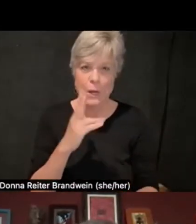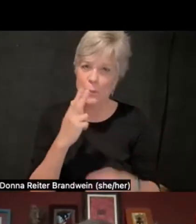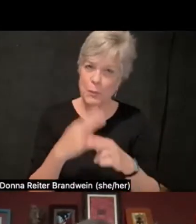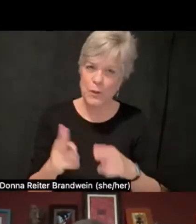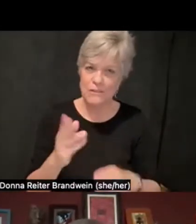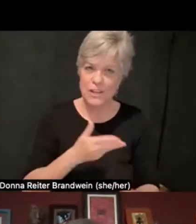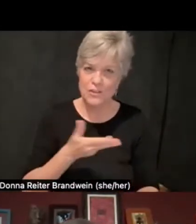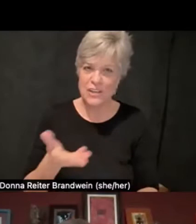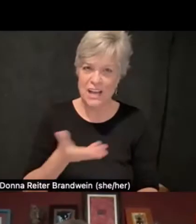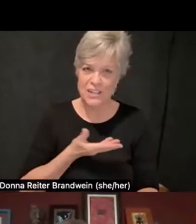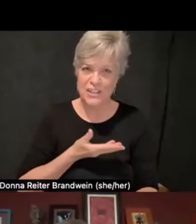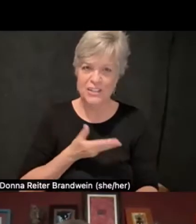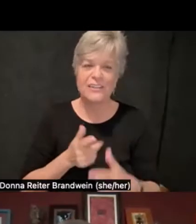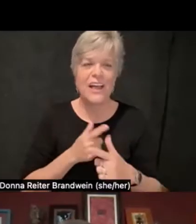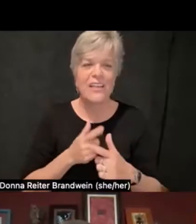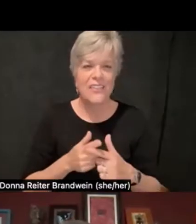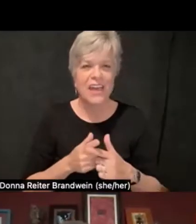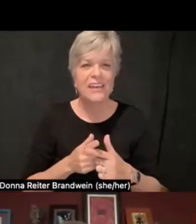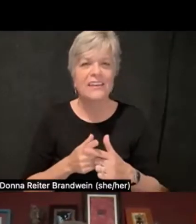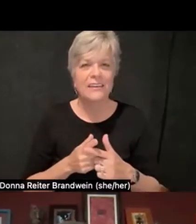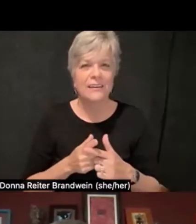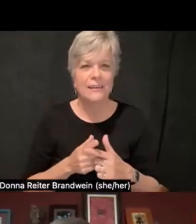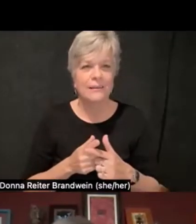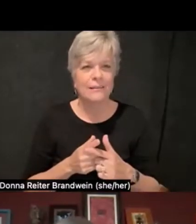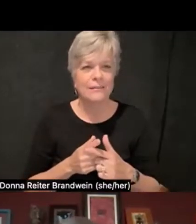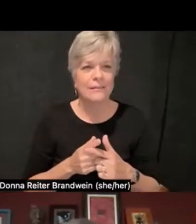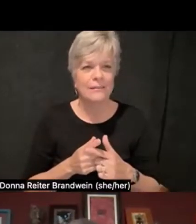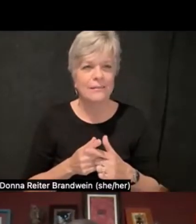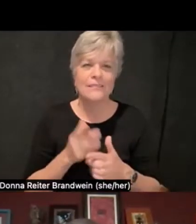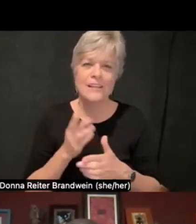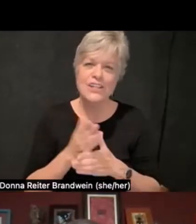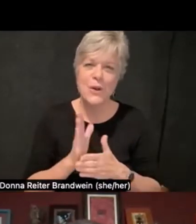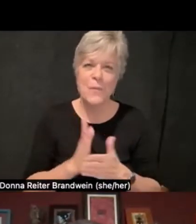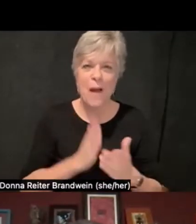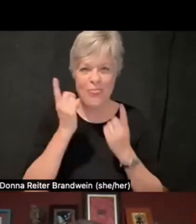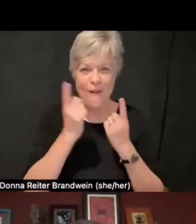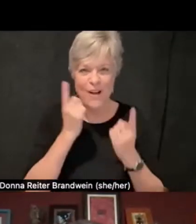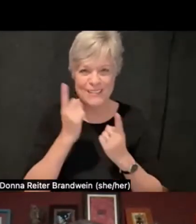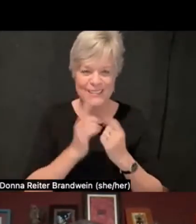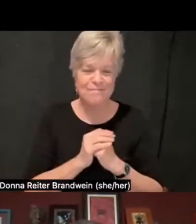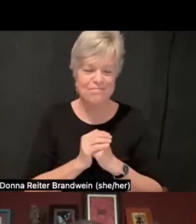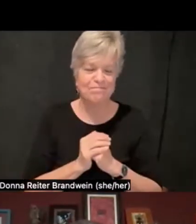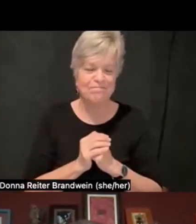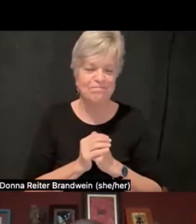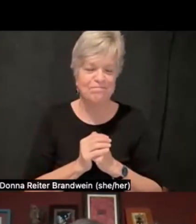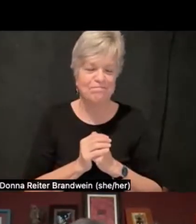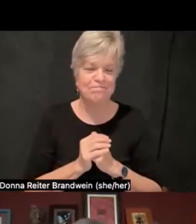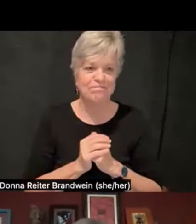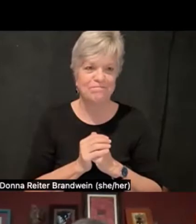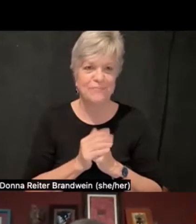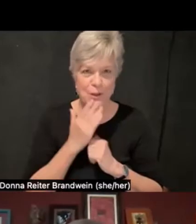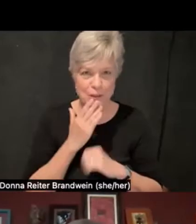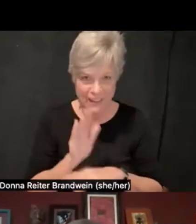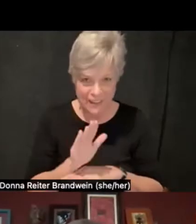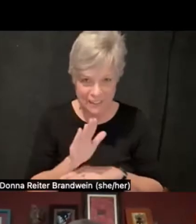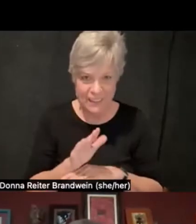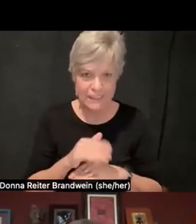and then share some thoughts as well. So good evening. I guess it's evening already.